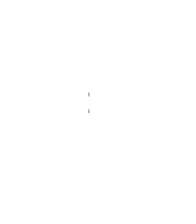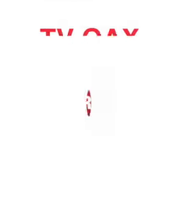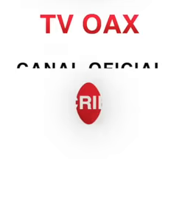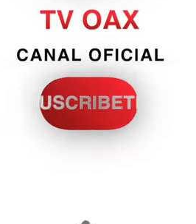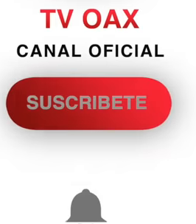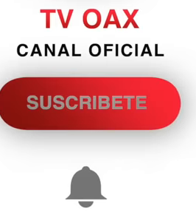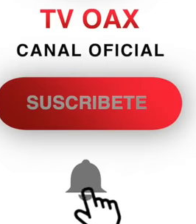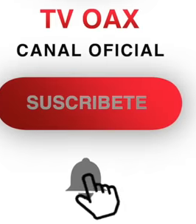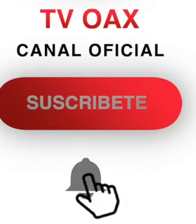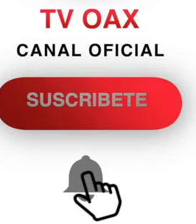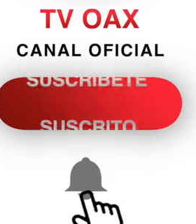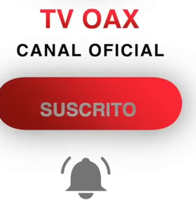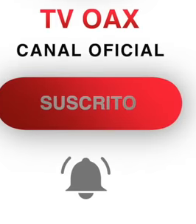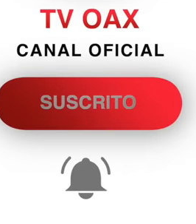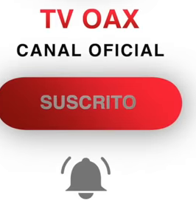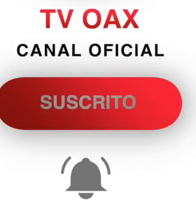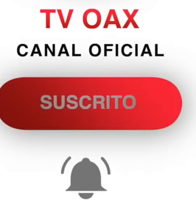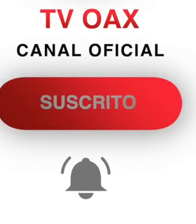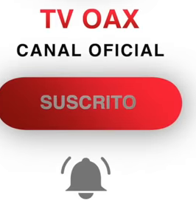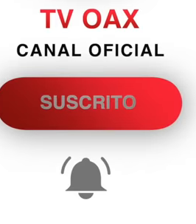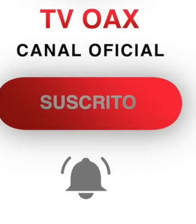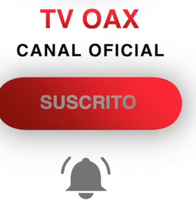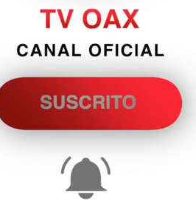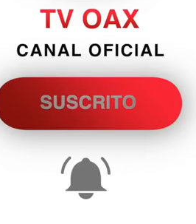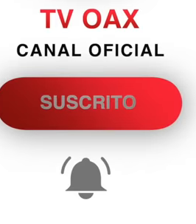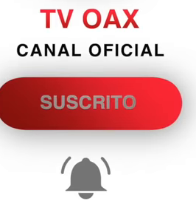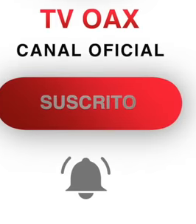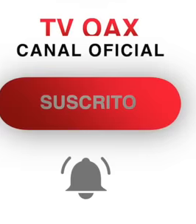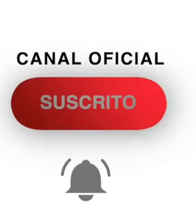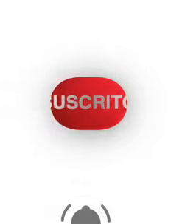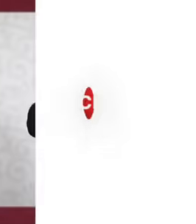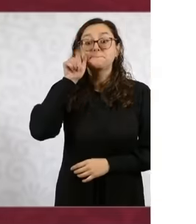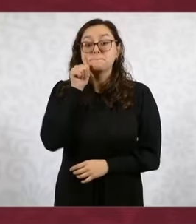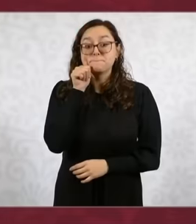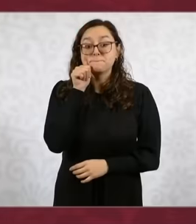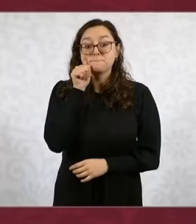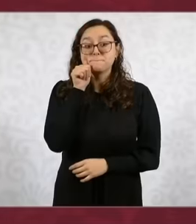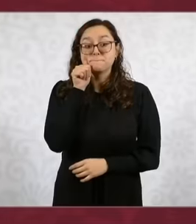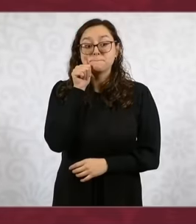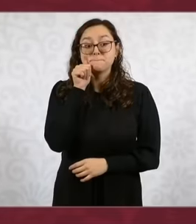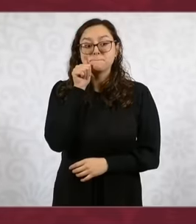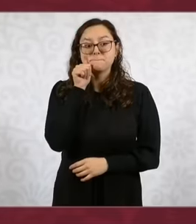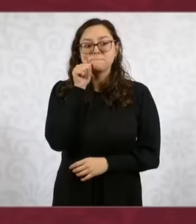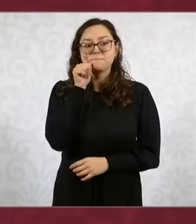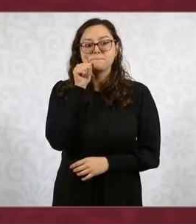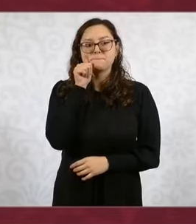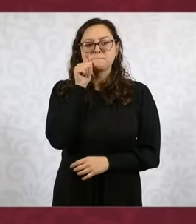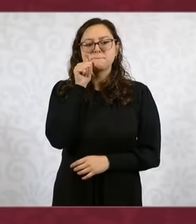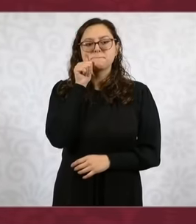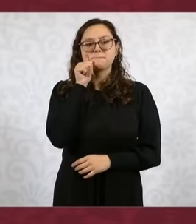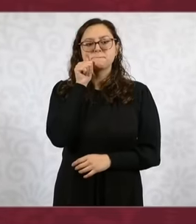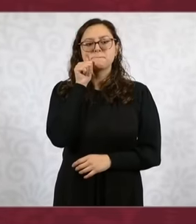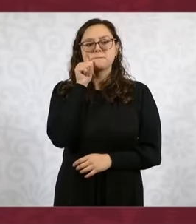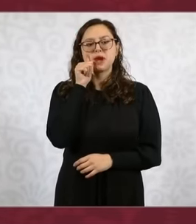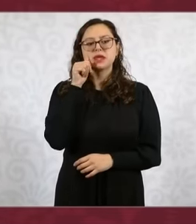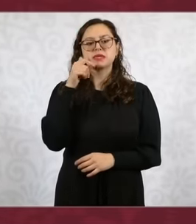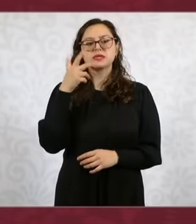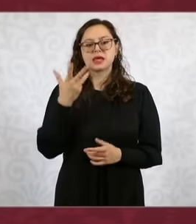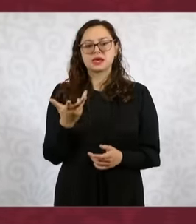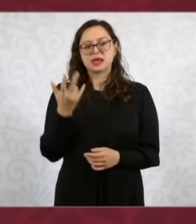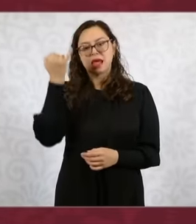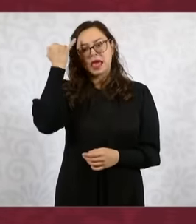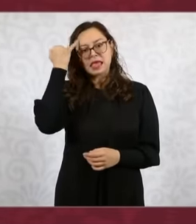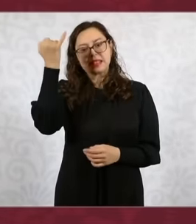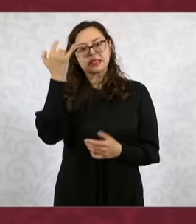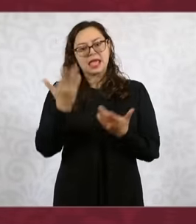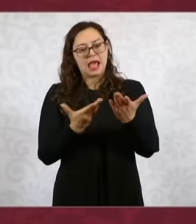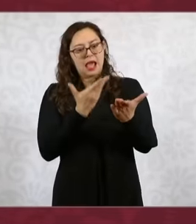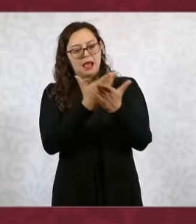tomorrow, for example, we are going to have the constitutional and legal initiatives that